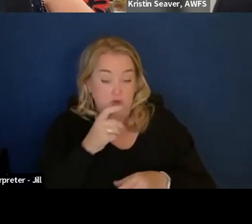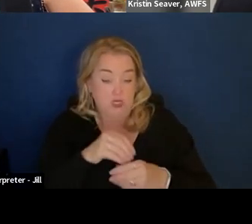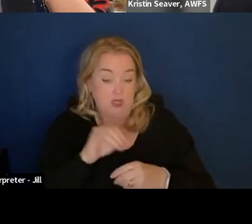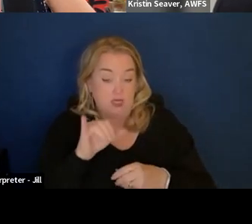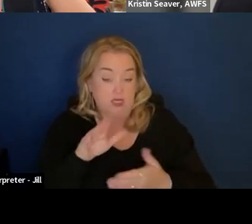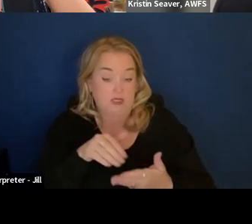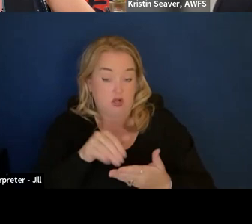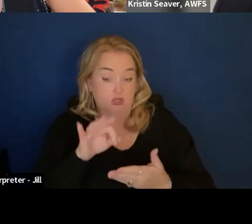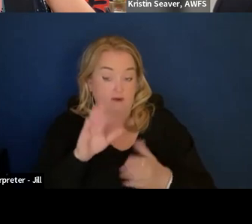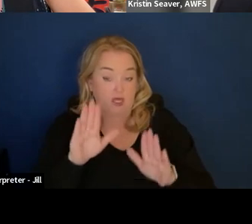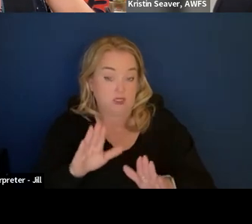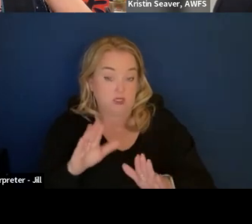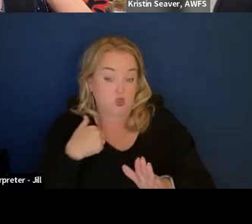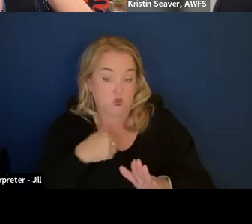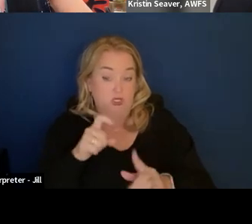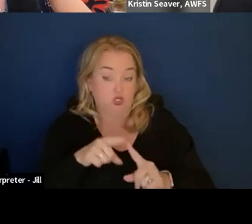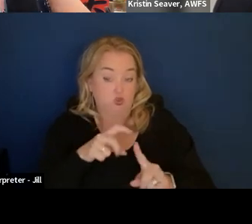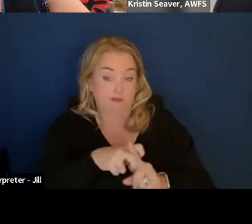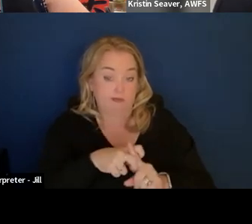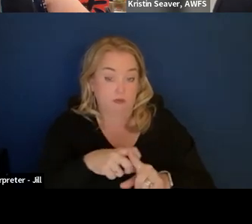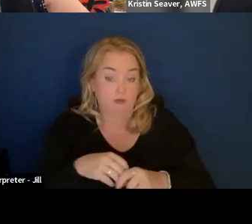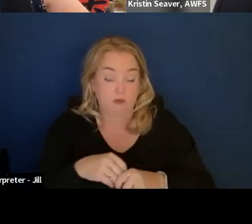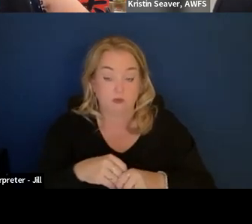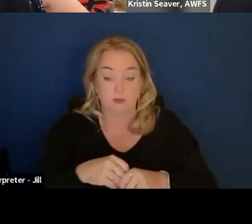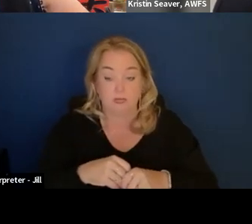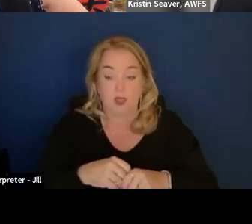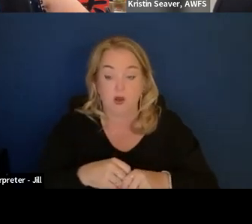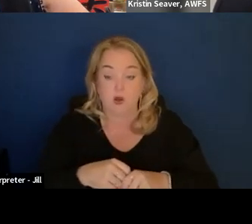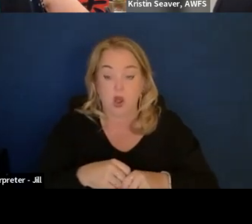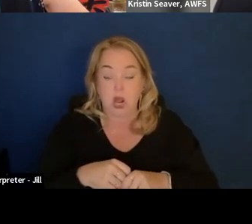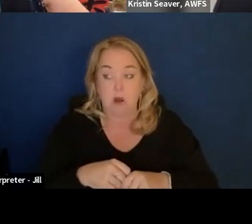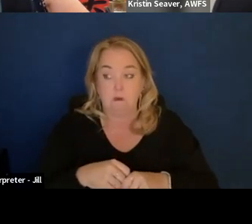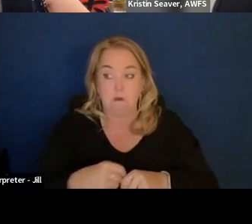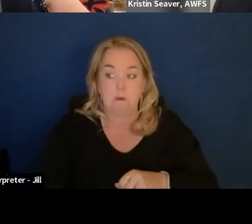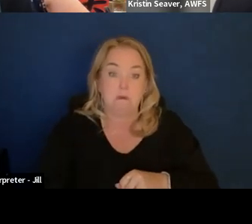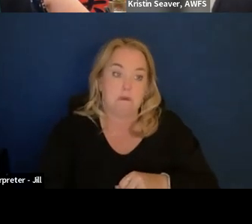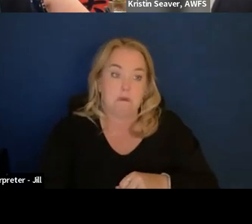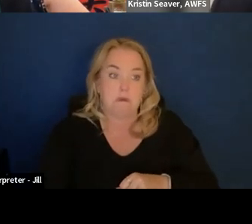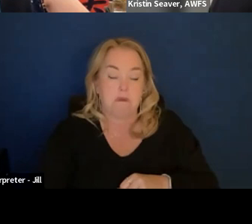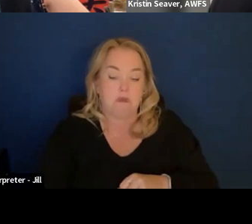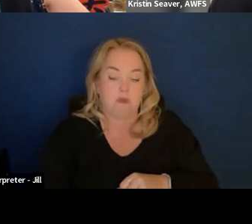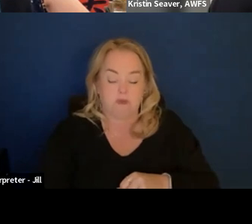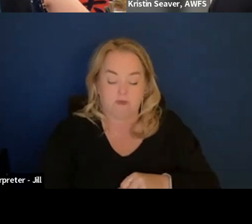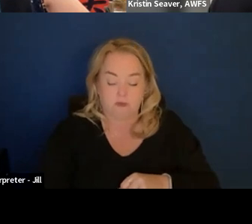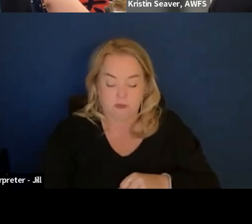of Excellence that we should talk to? Technology Transformation Service?